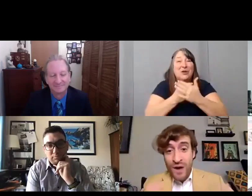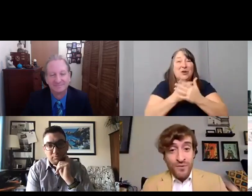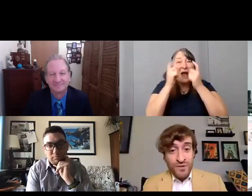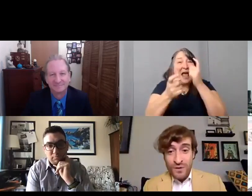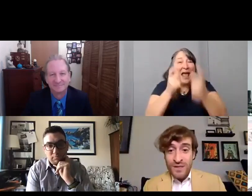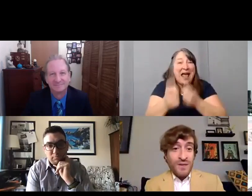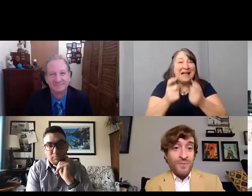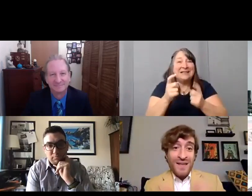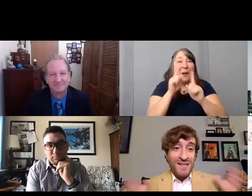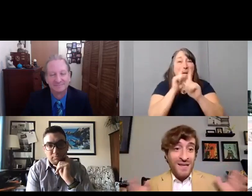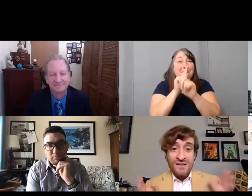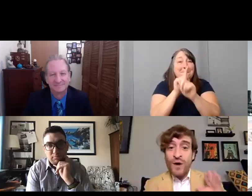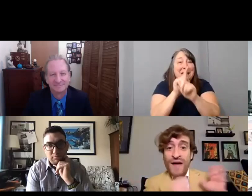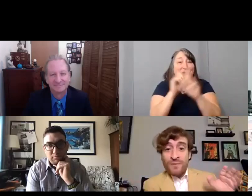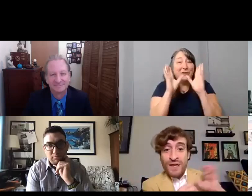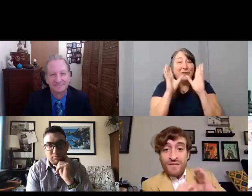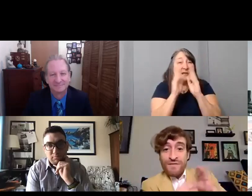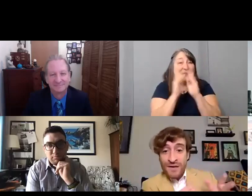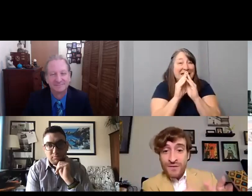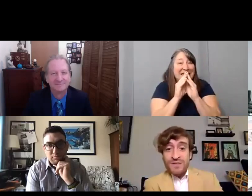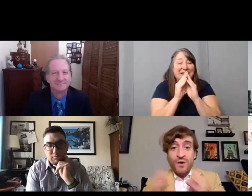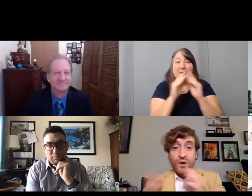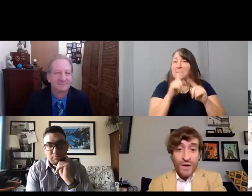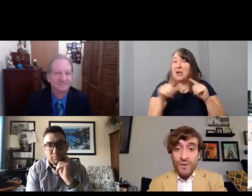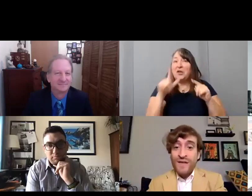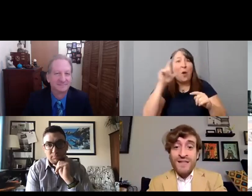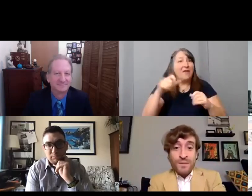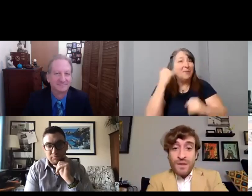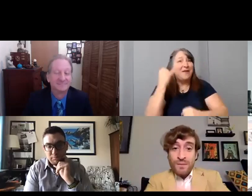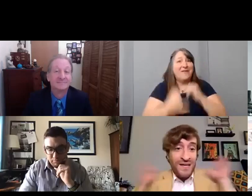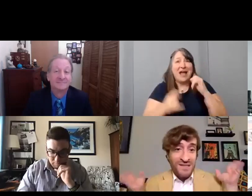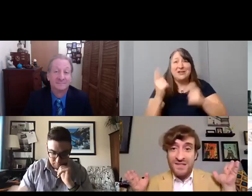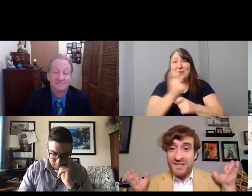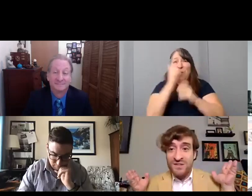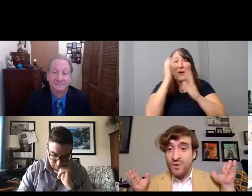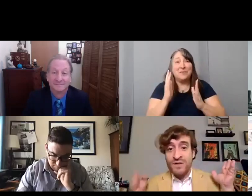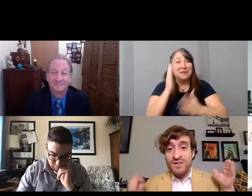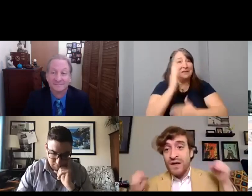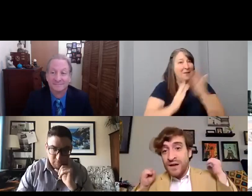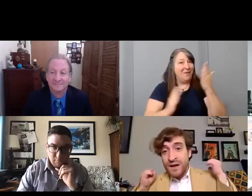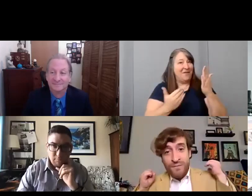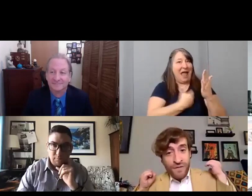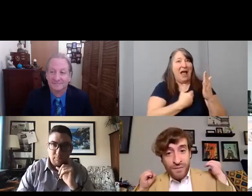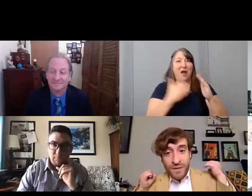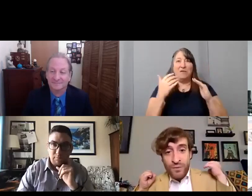But the best thing is you don't have to be a finalist or a winner. We've had some of the biggest success stories come from people that just acted in a